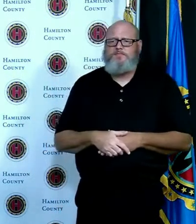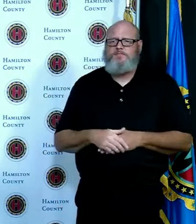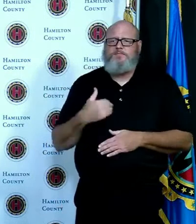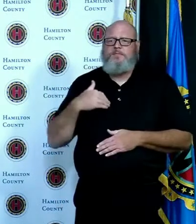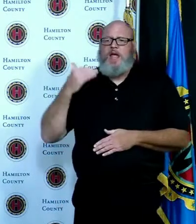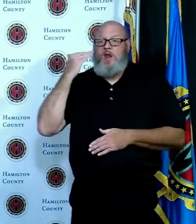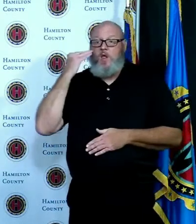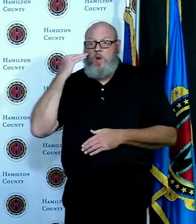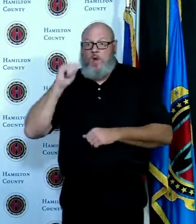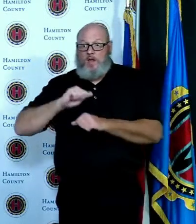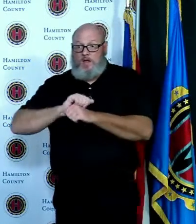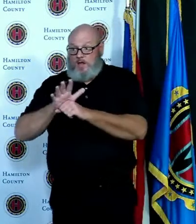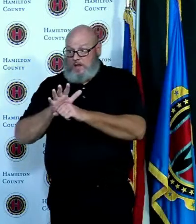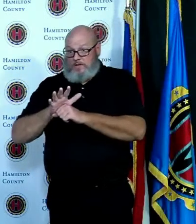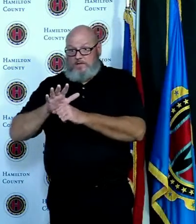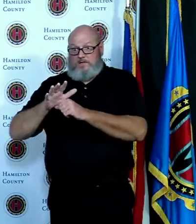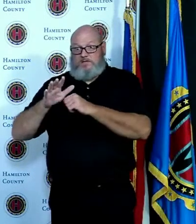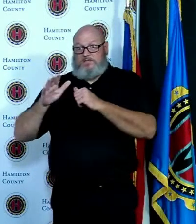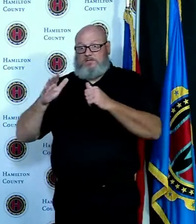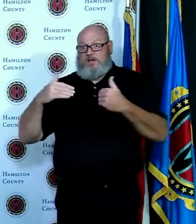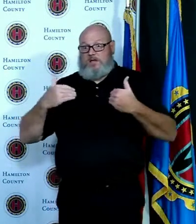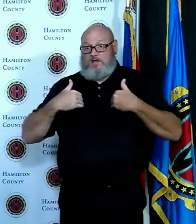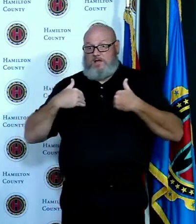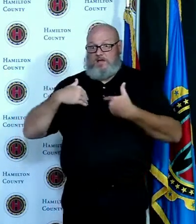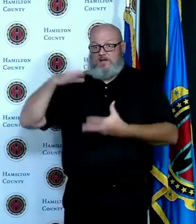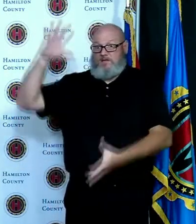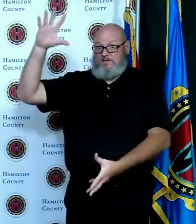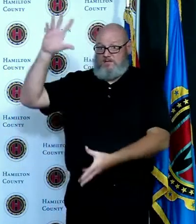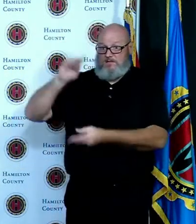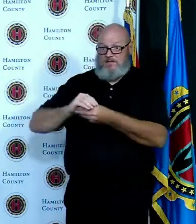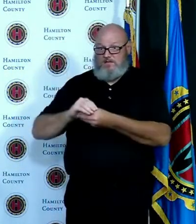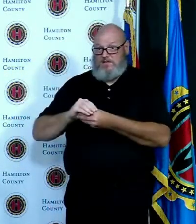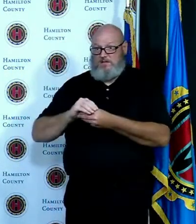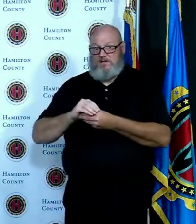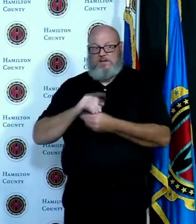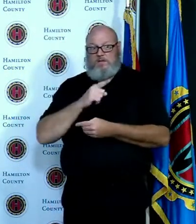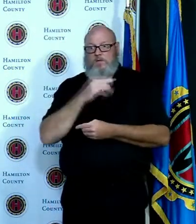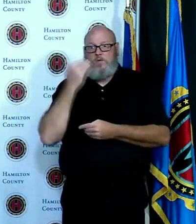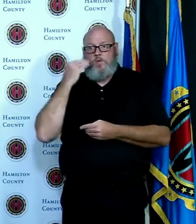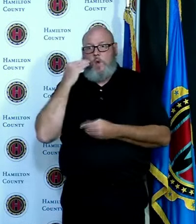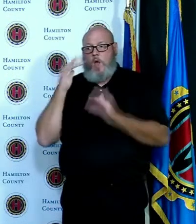any of the contact tracers or do you guys need more contact tracers or what is this looking like